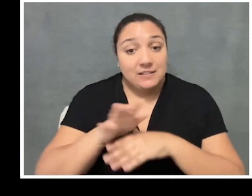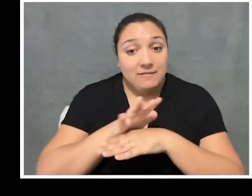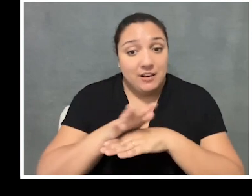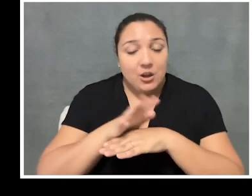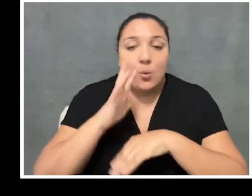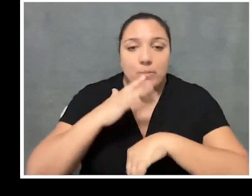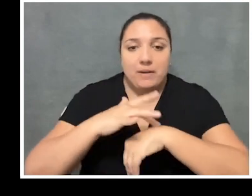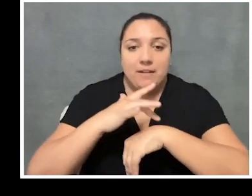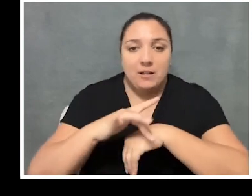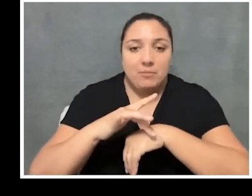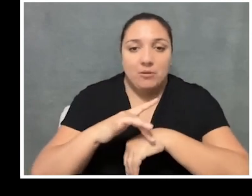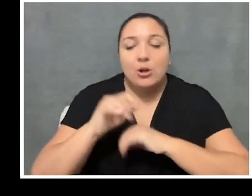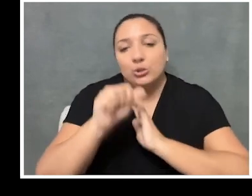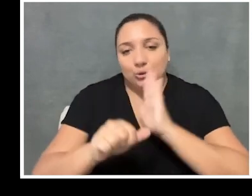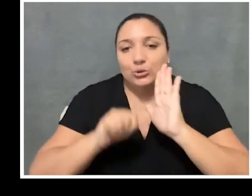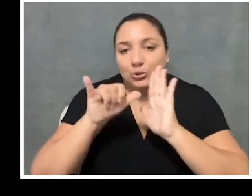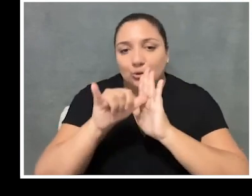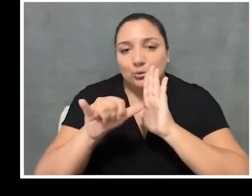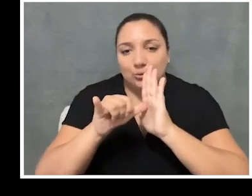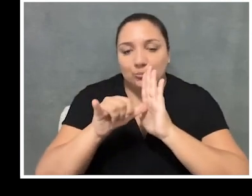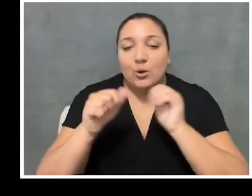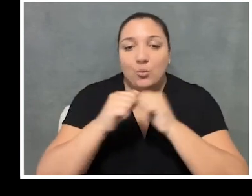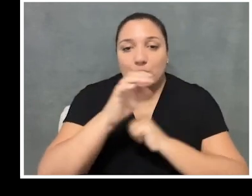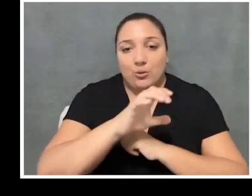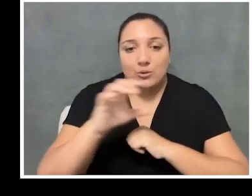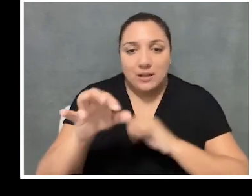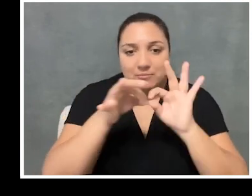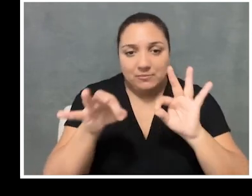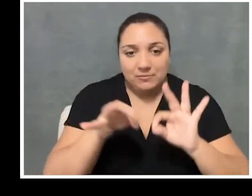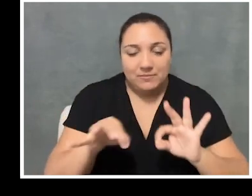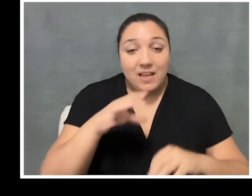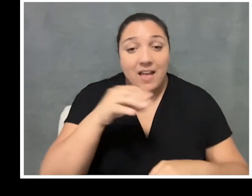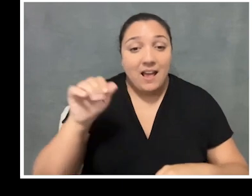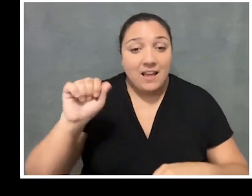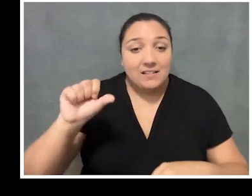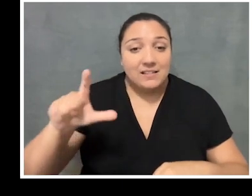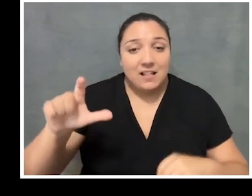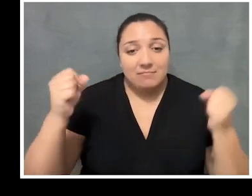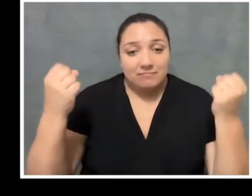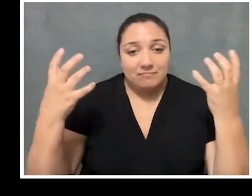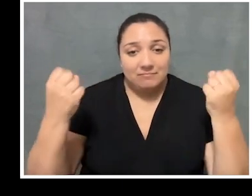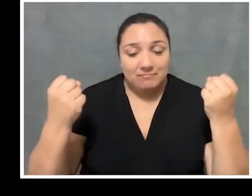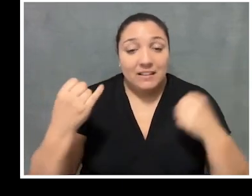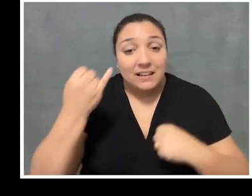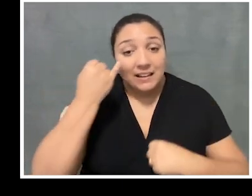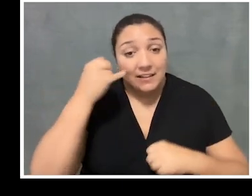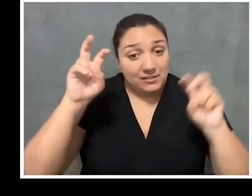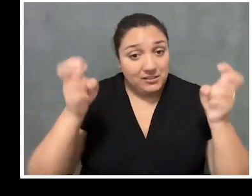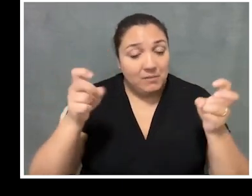The video for this episode is available on our YouTube channel, with closed captioning and ASL interpretation.